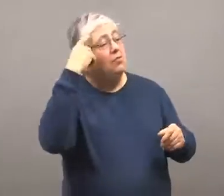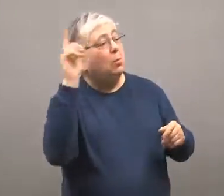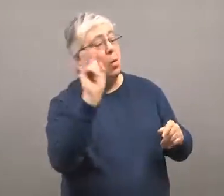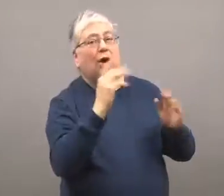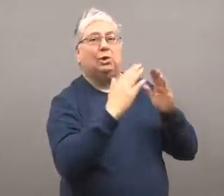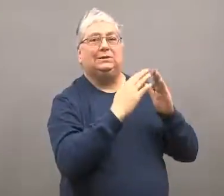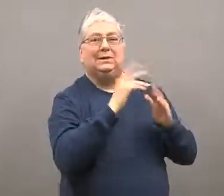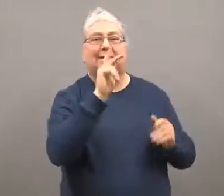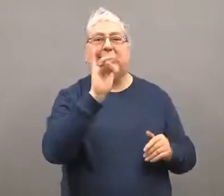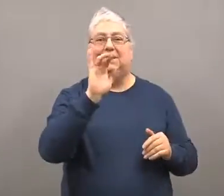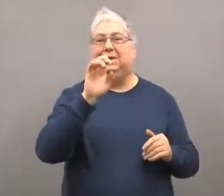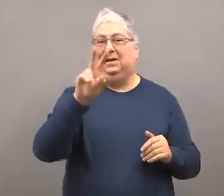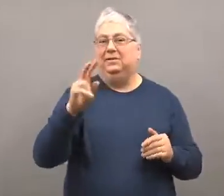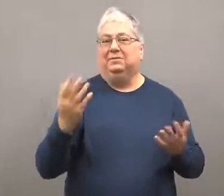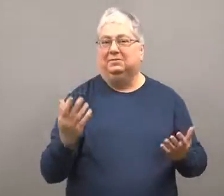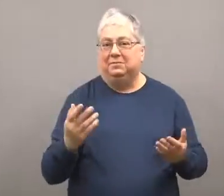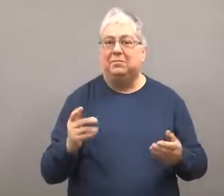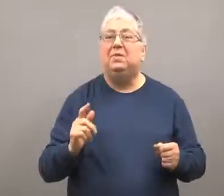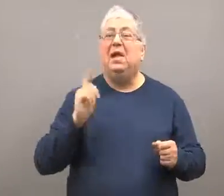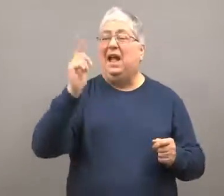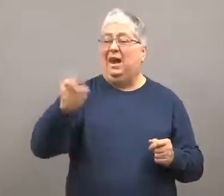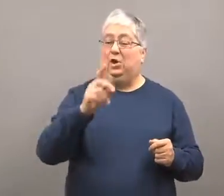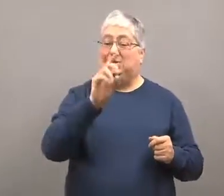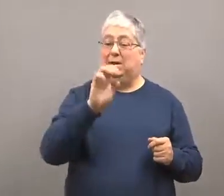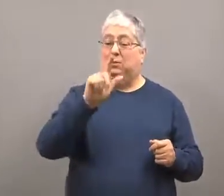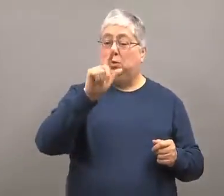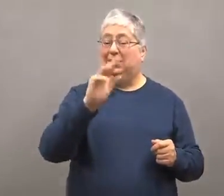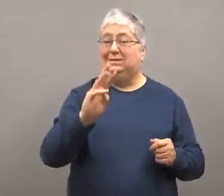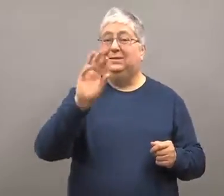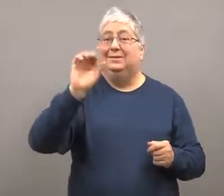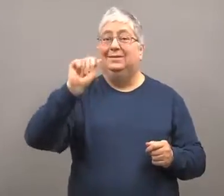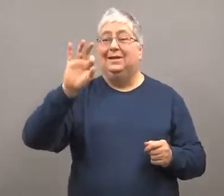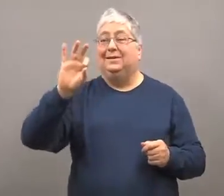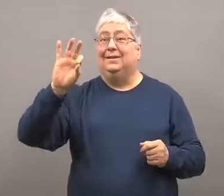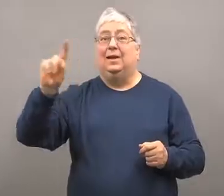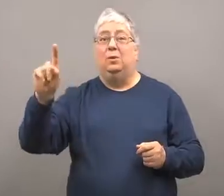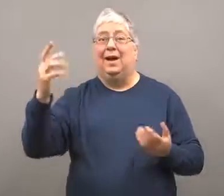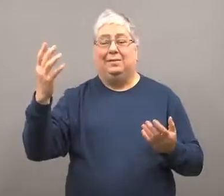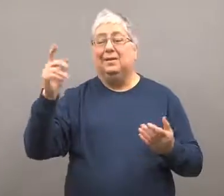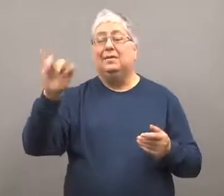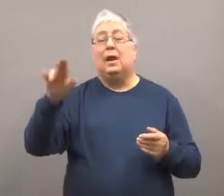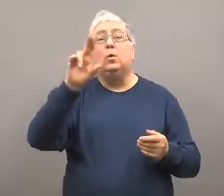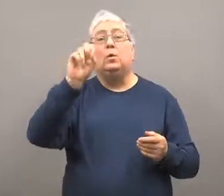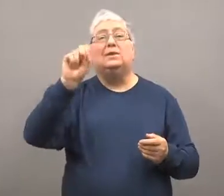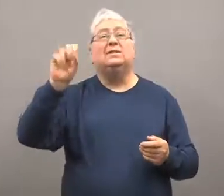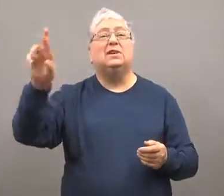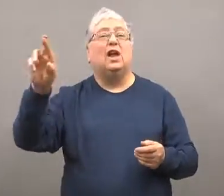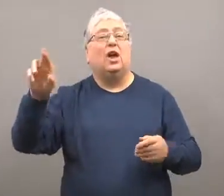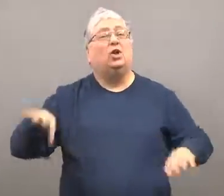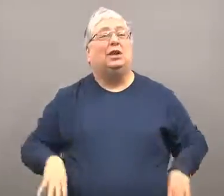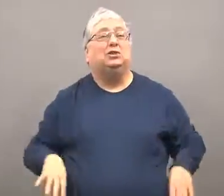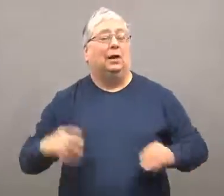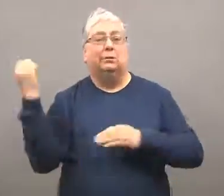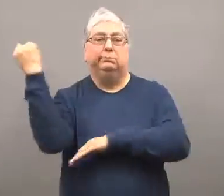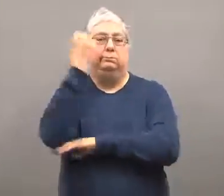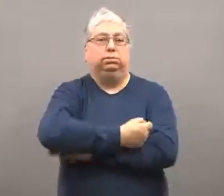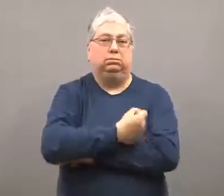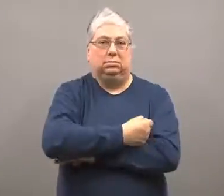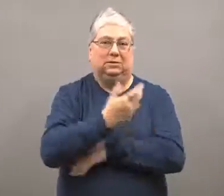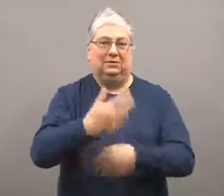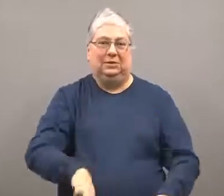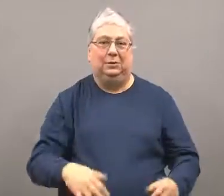The capital was located in the city of Kiev.